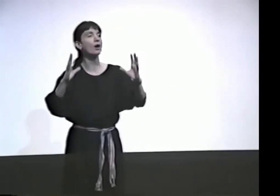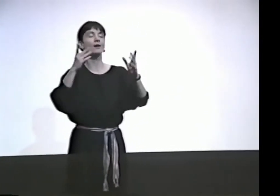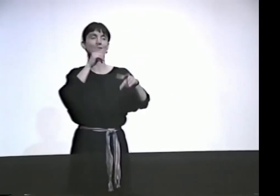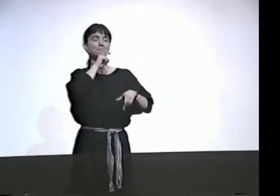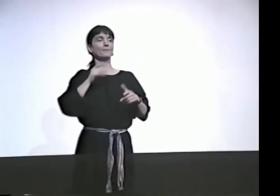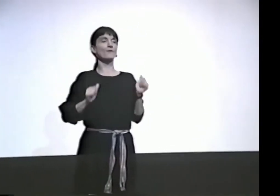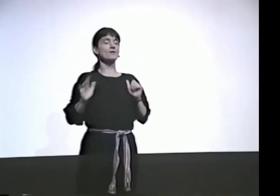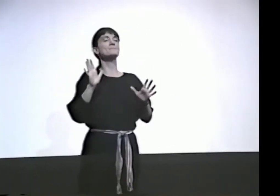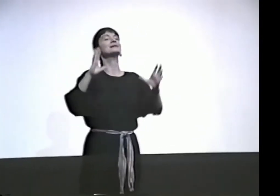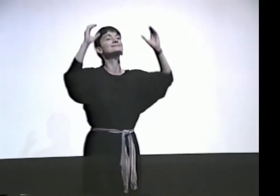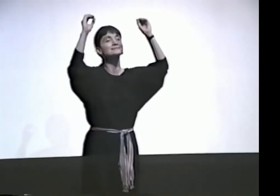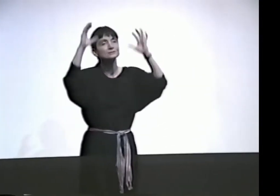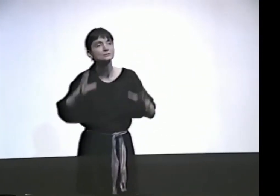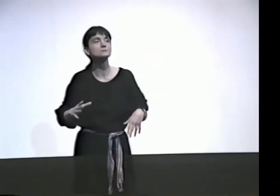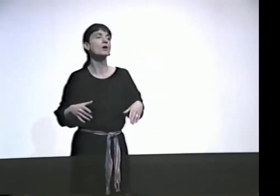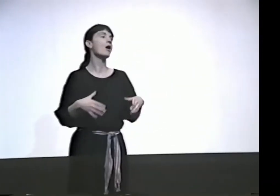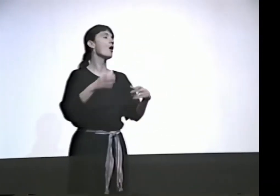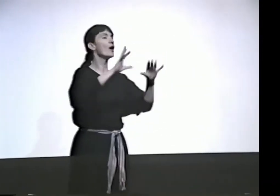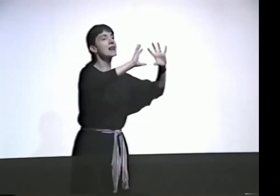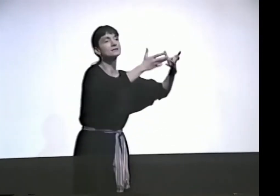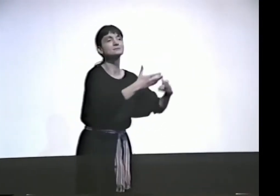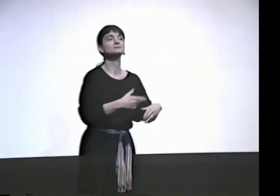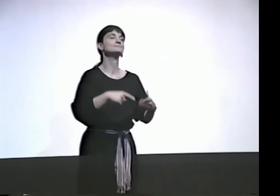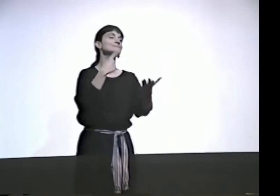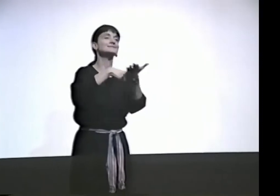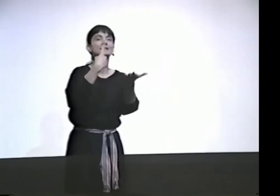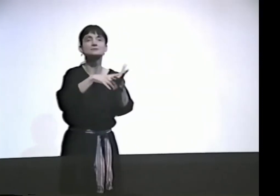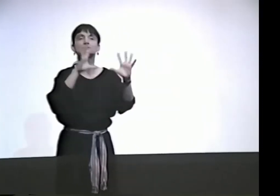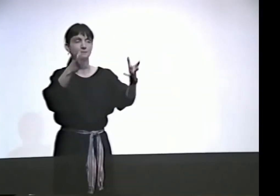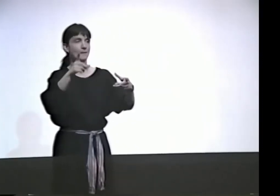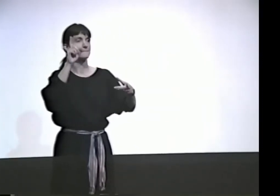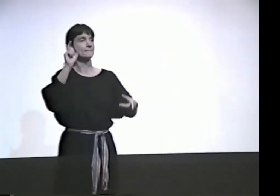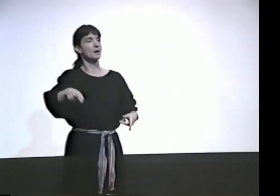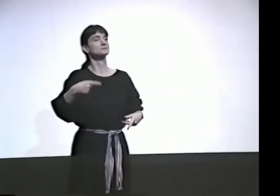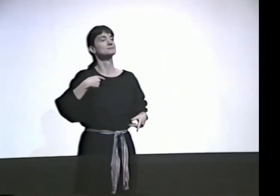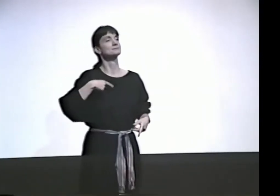OR NOT THE PERFORMER. SORRY, I MEAN THE TEACHER. OR, YOU KNOW, IF YOU'RE HAVING CLASS DISCUSSION,